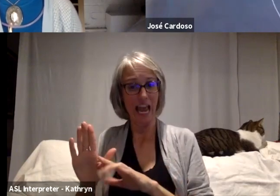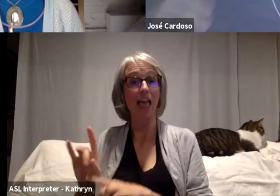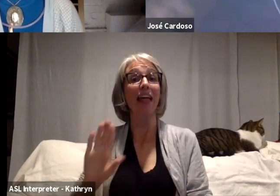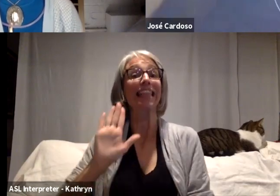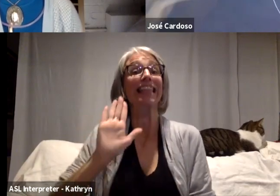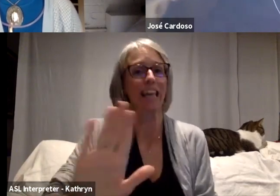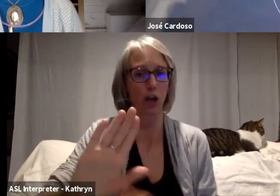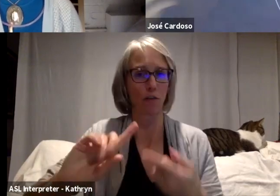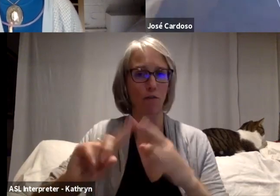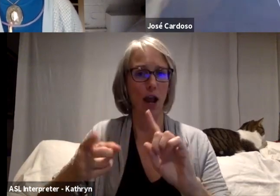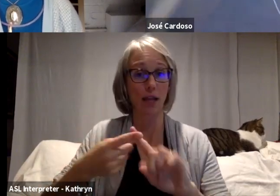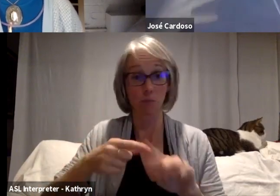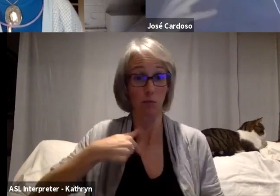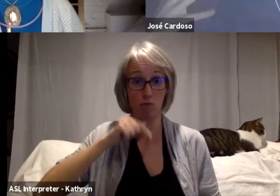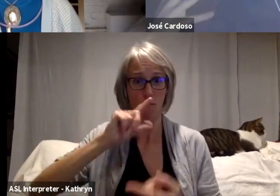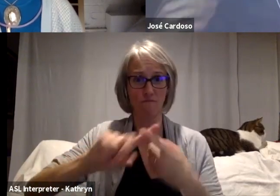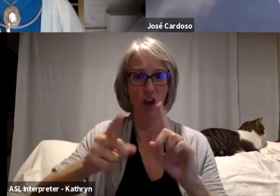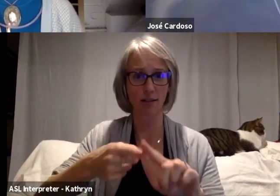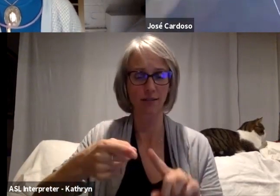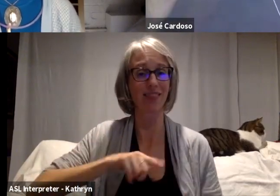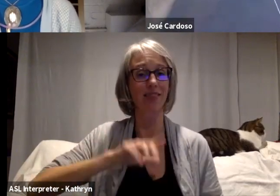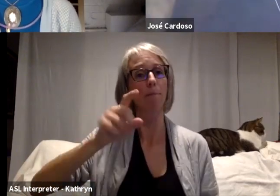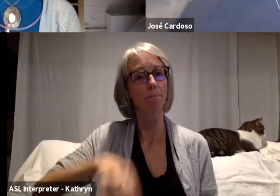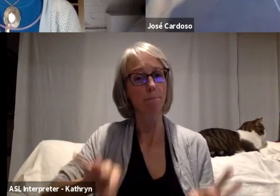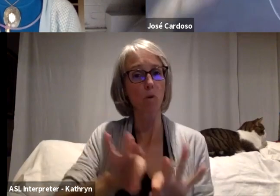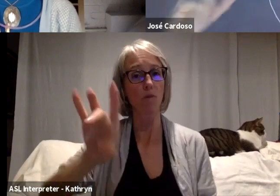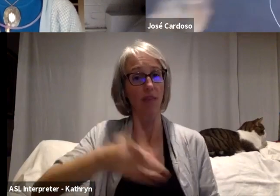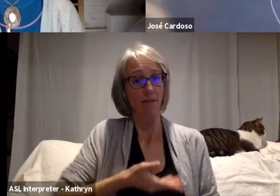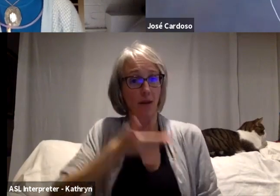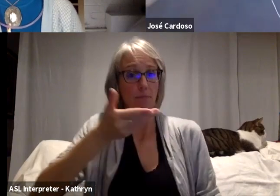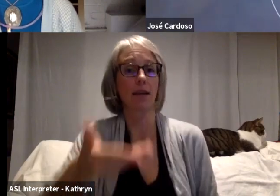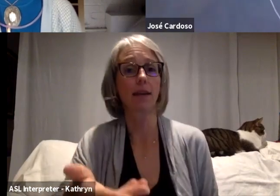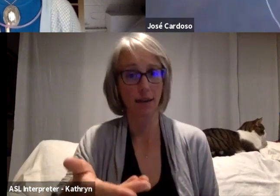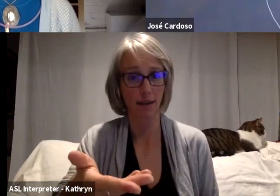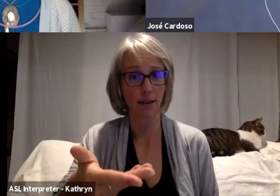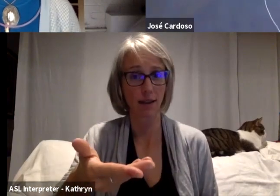I was in touch with Achuar people for years, and this took me to